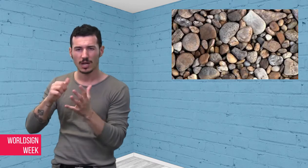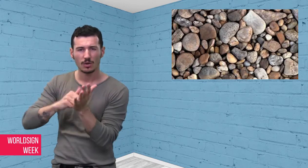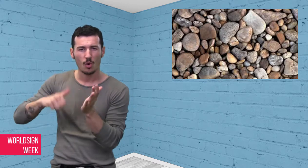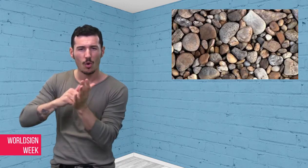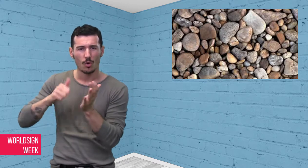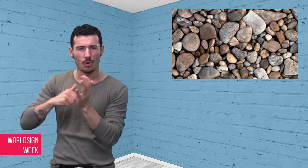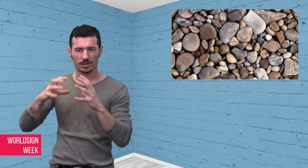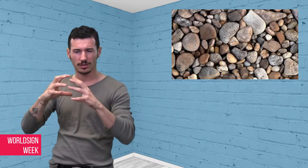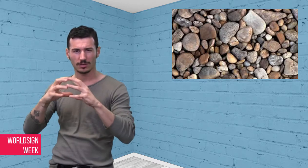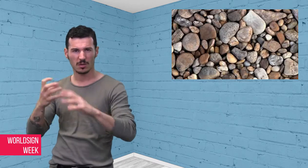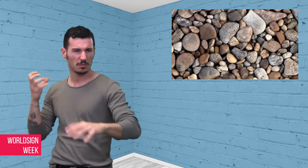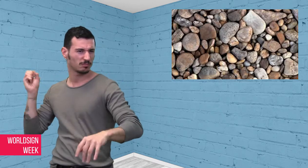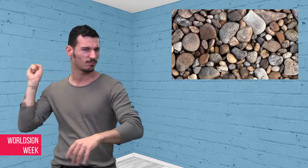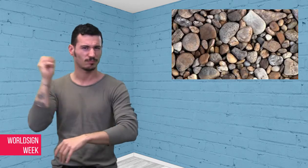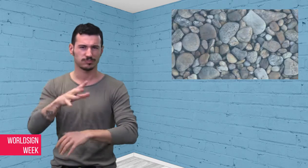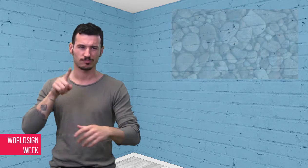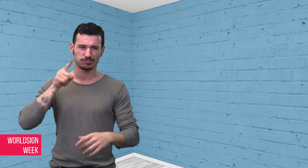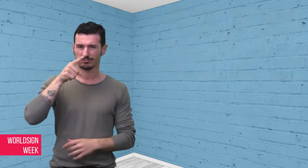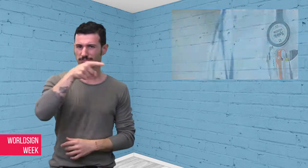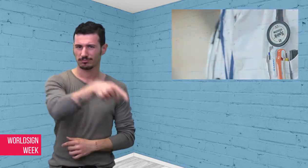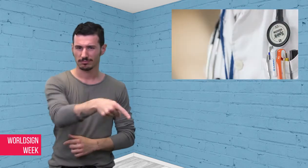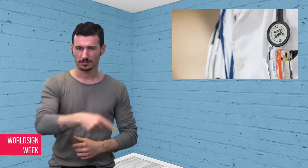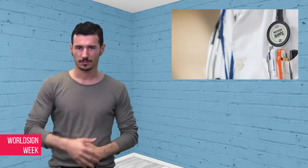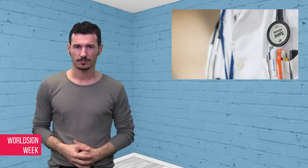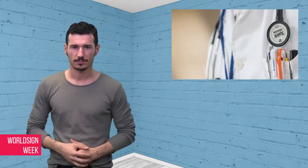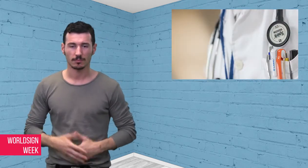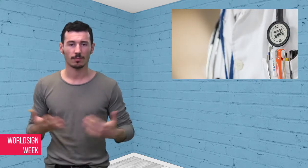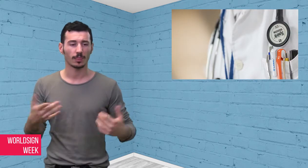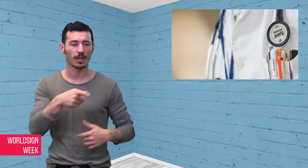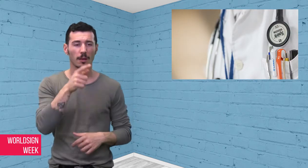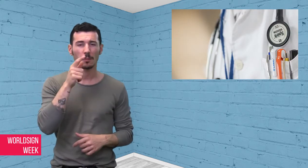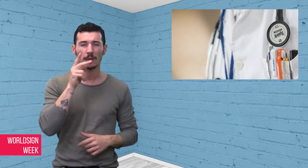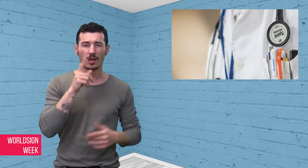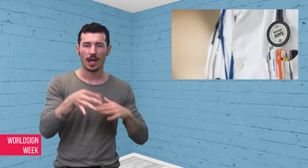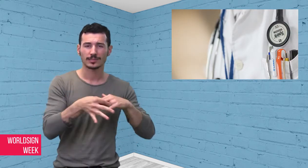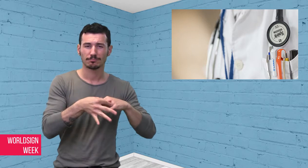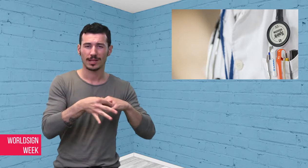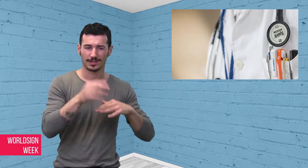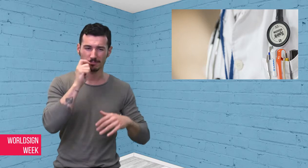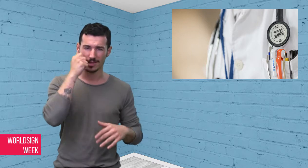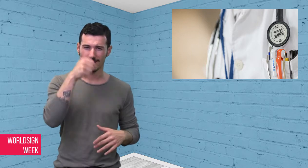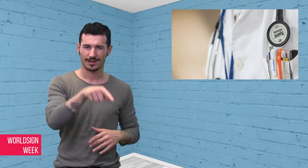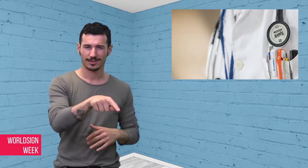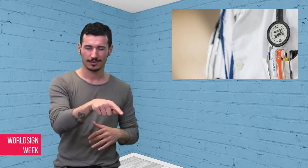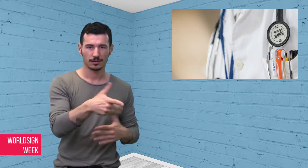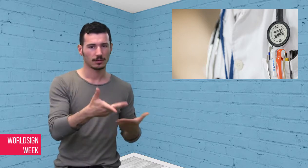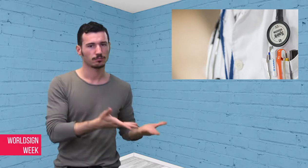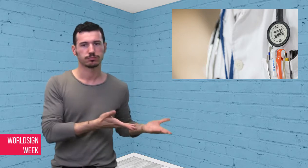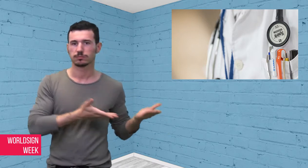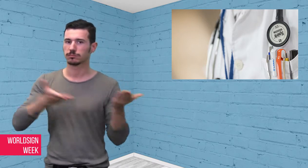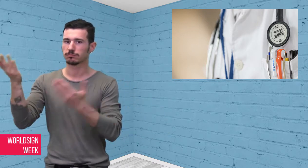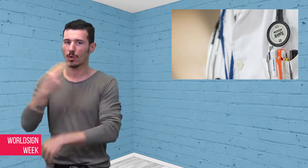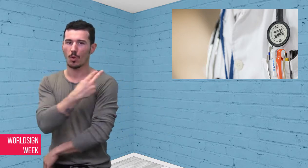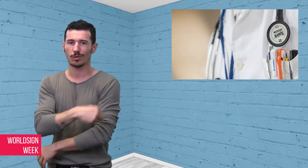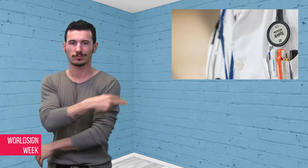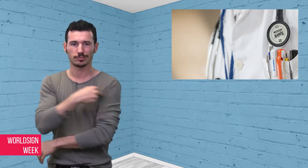The husband was hospitalized with broken bones in his face. Police